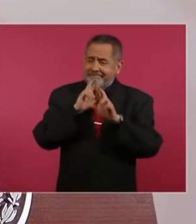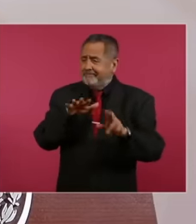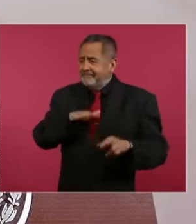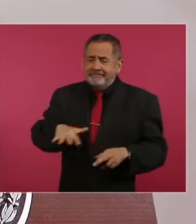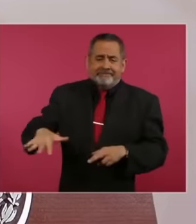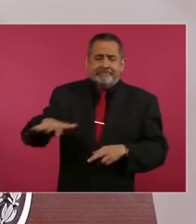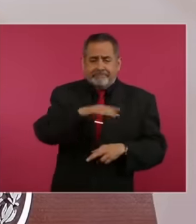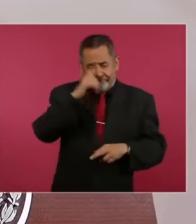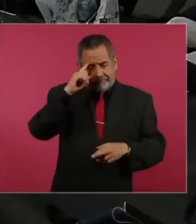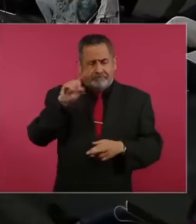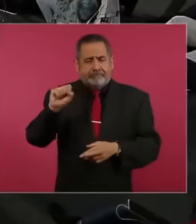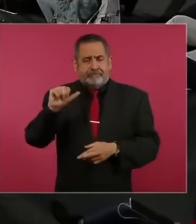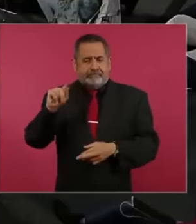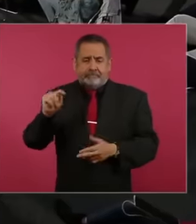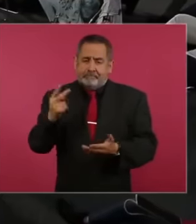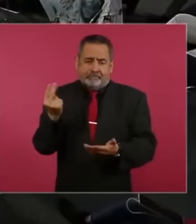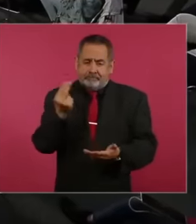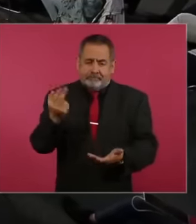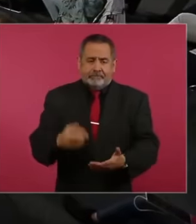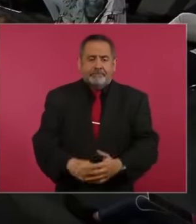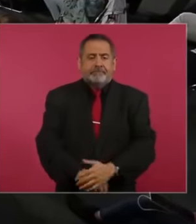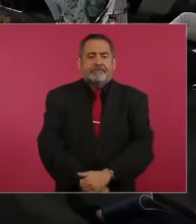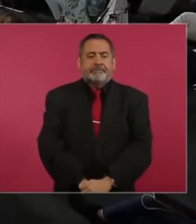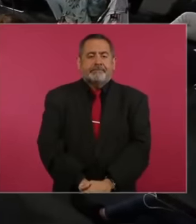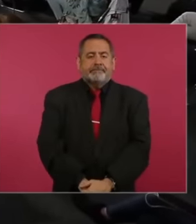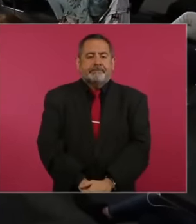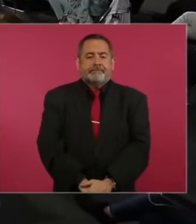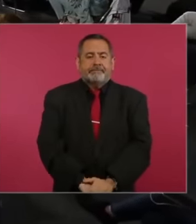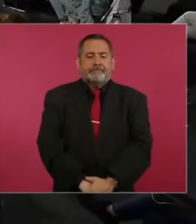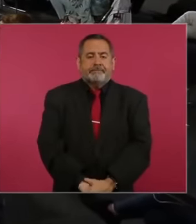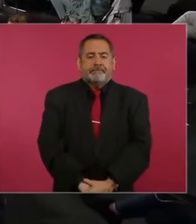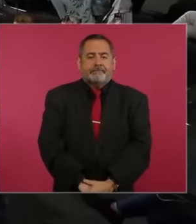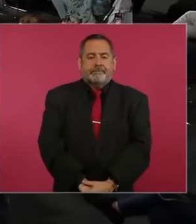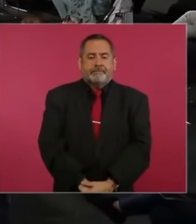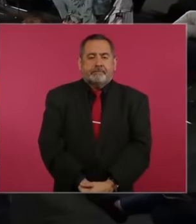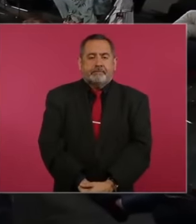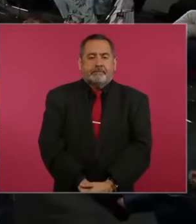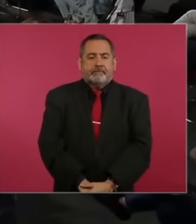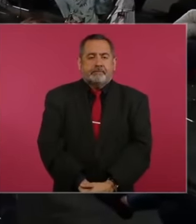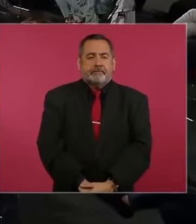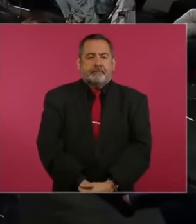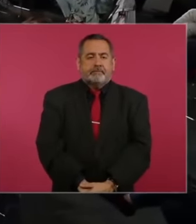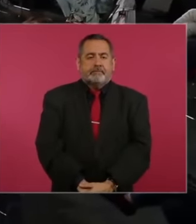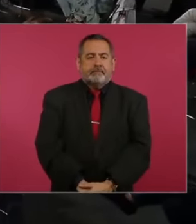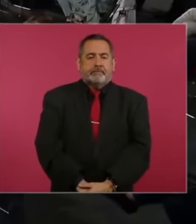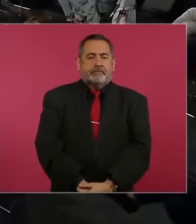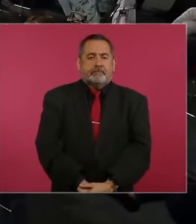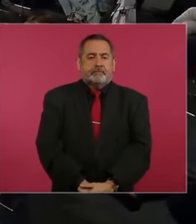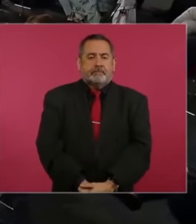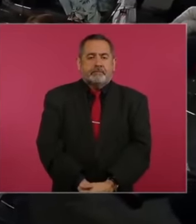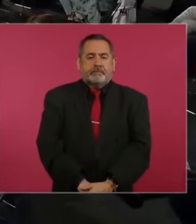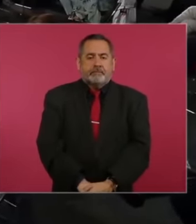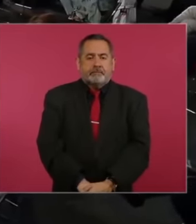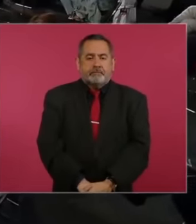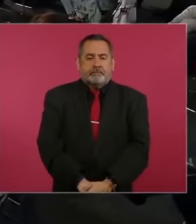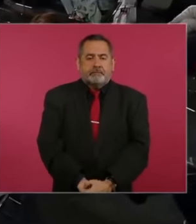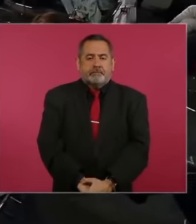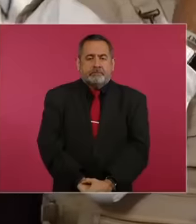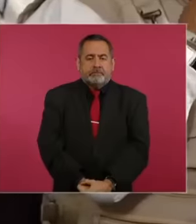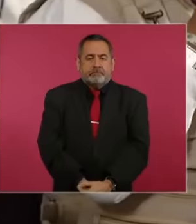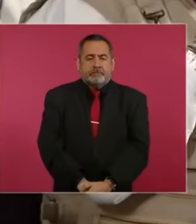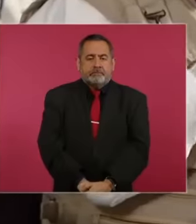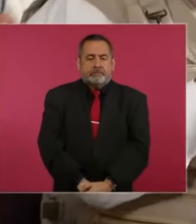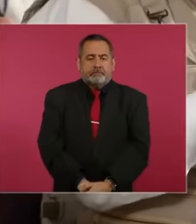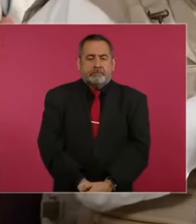the treasury. You would not have to return the contributions to the Salina group